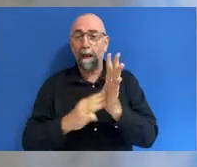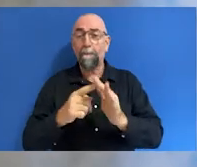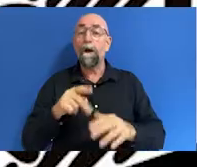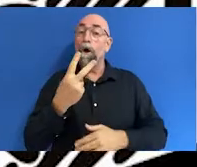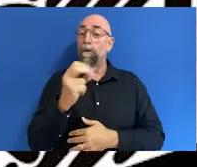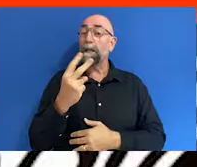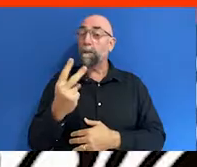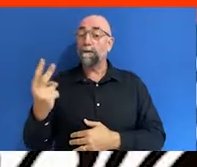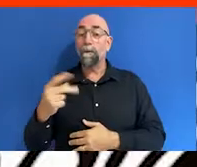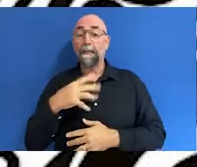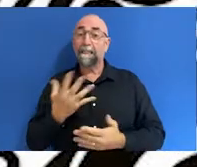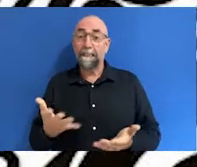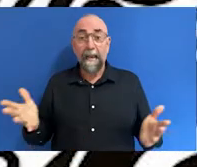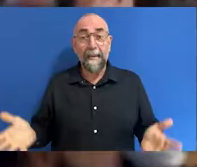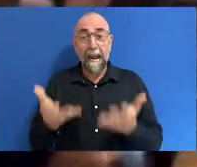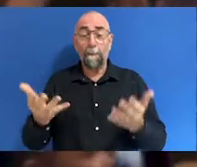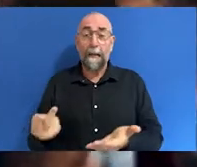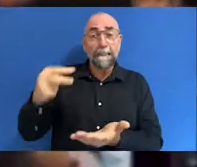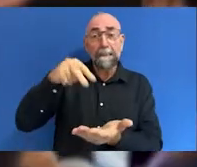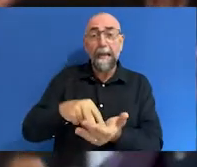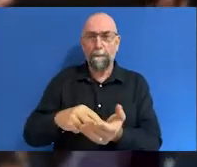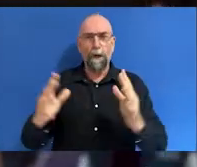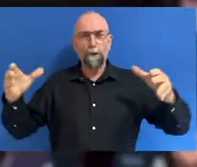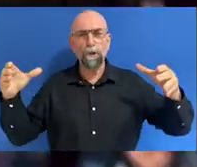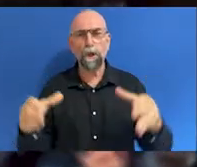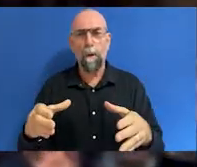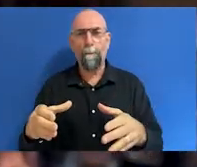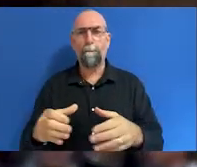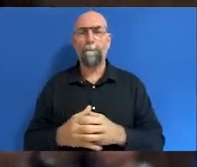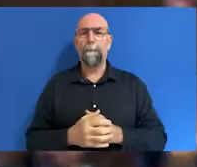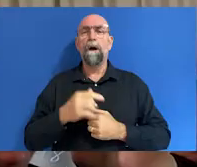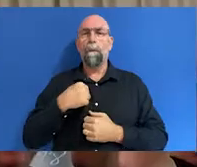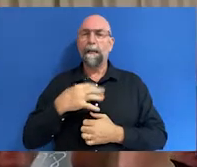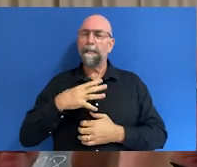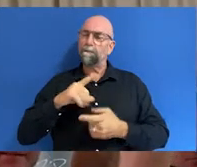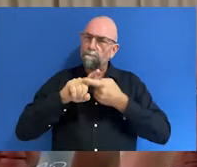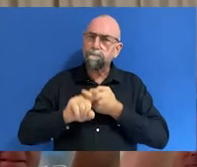is Get Up! Stand Up! Show Up! Which continues to call for systemic change and for the continued